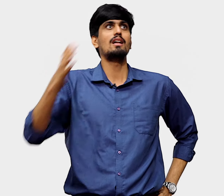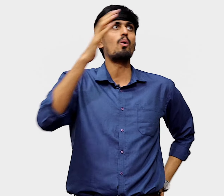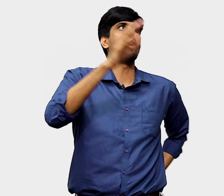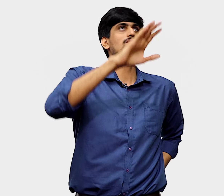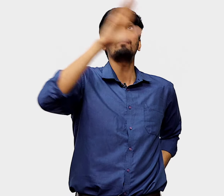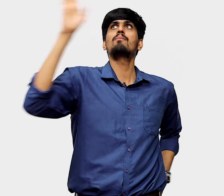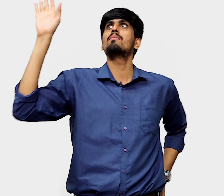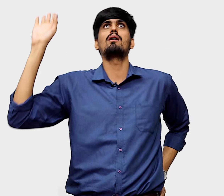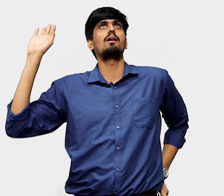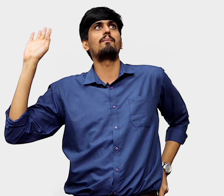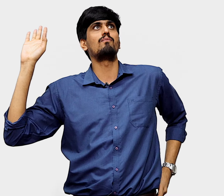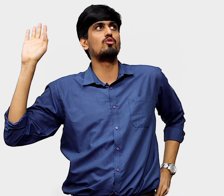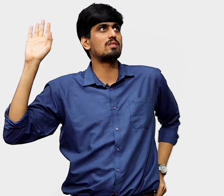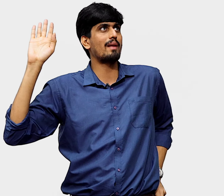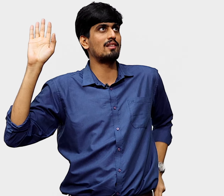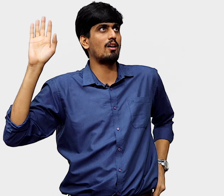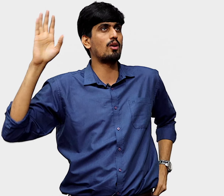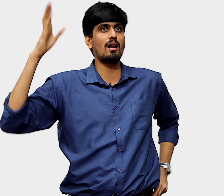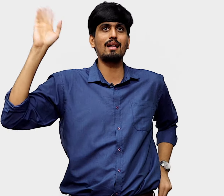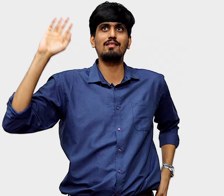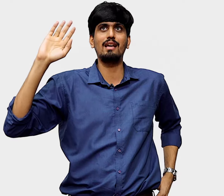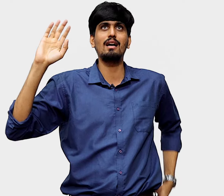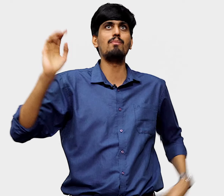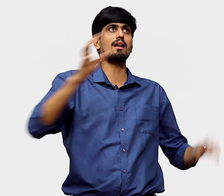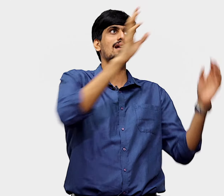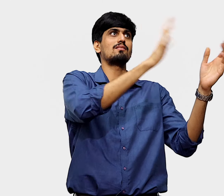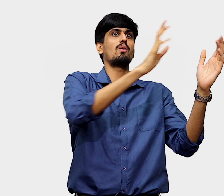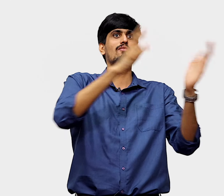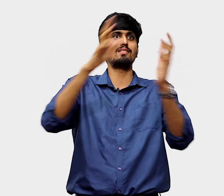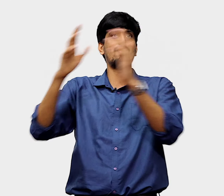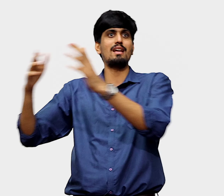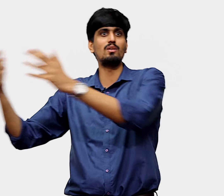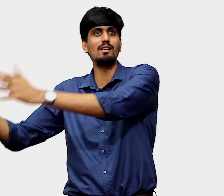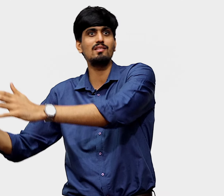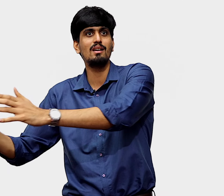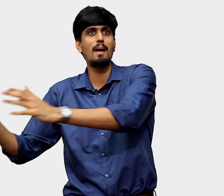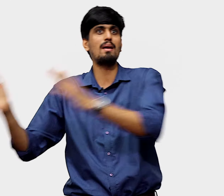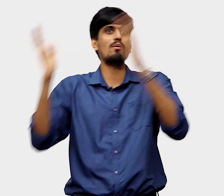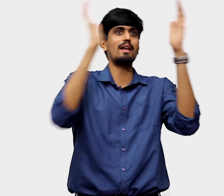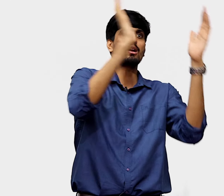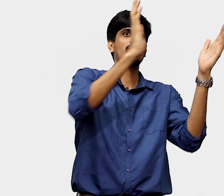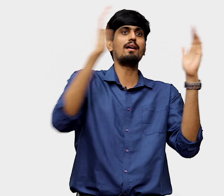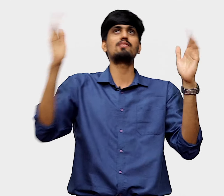Now some newspaper agency will put an article saying that Bill Gates is now investing money into this. People will take it out of context,